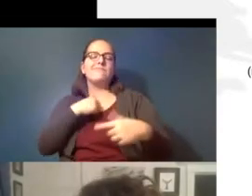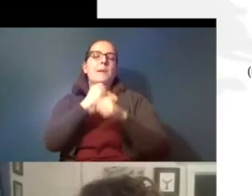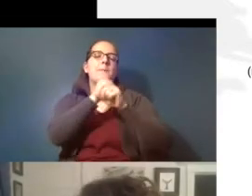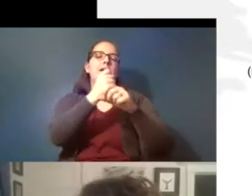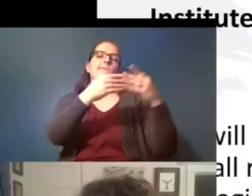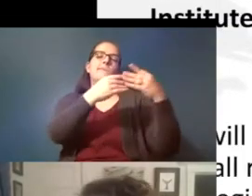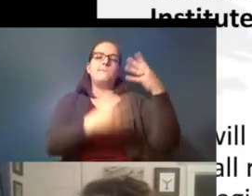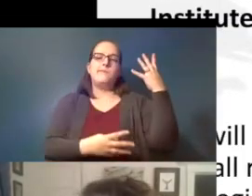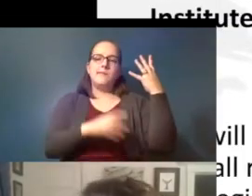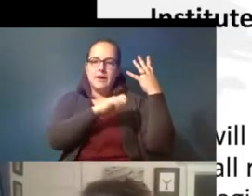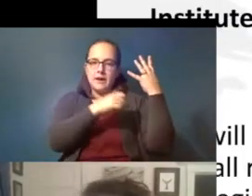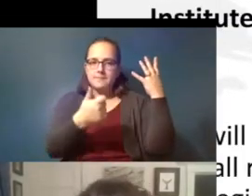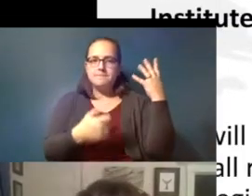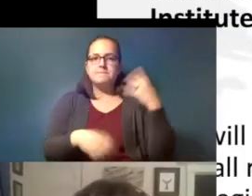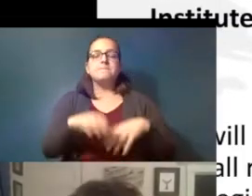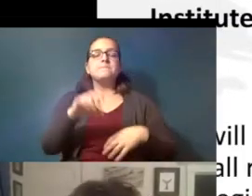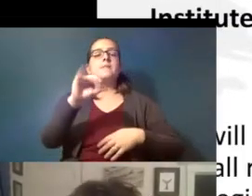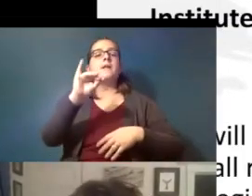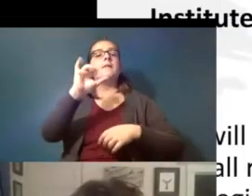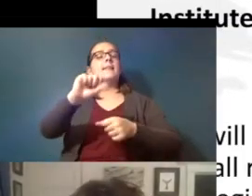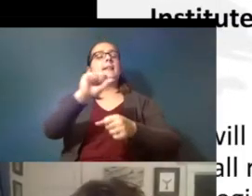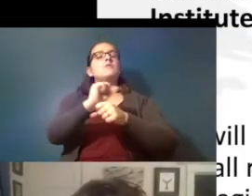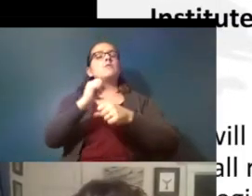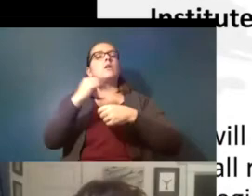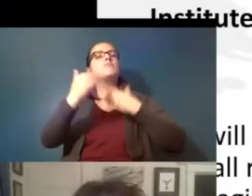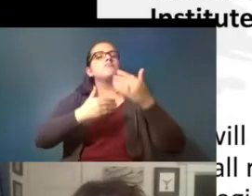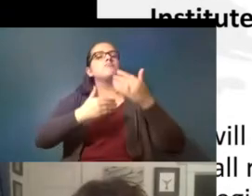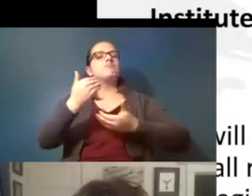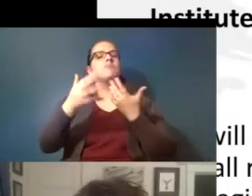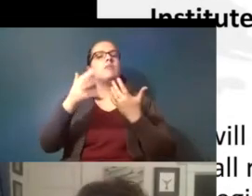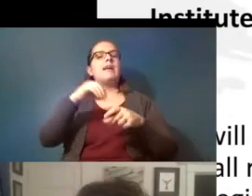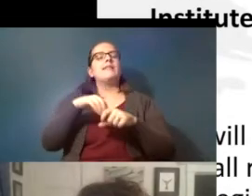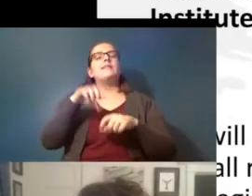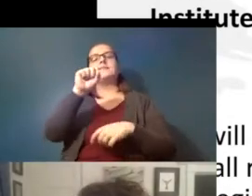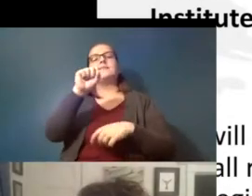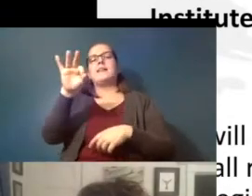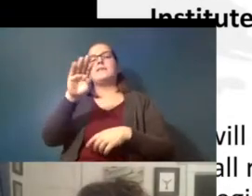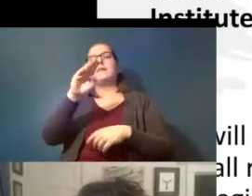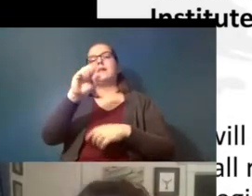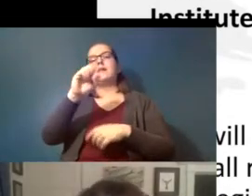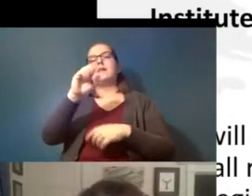and so that is work that's going forward in the san francisco bay estuary where